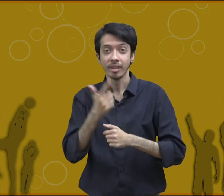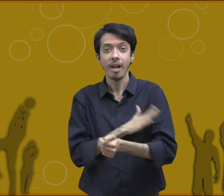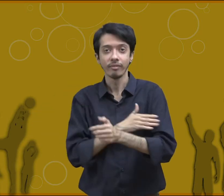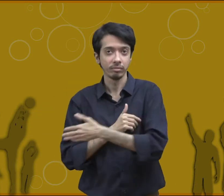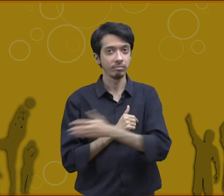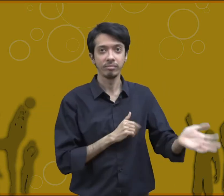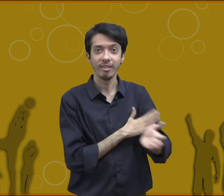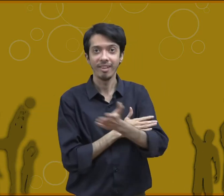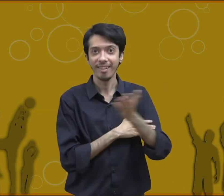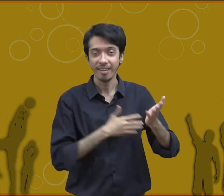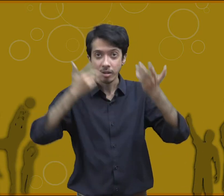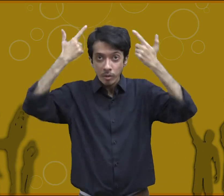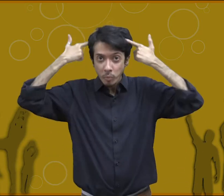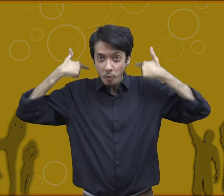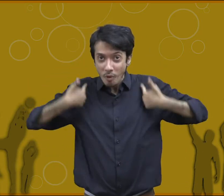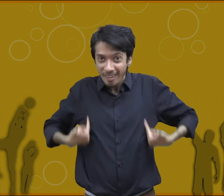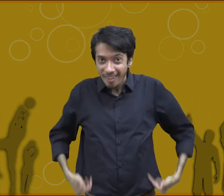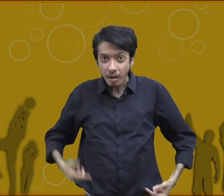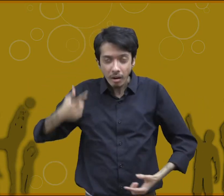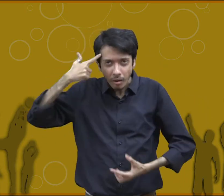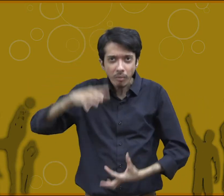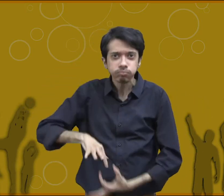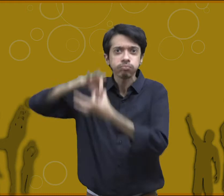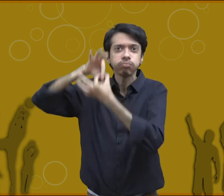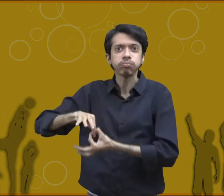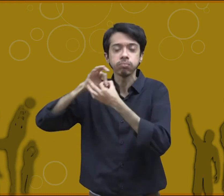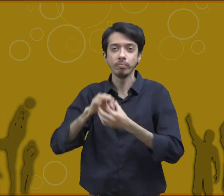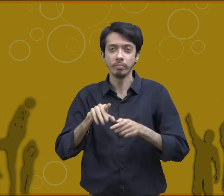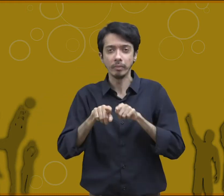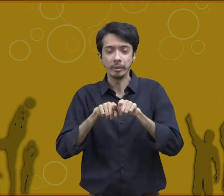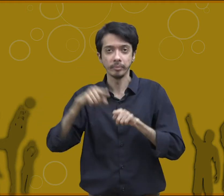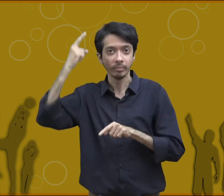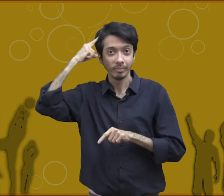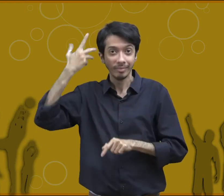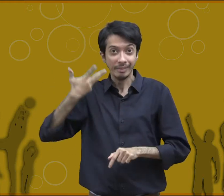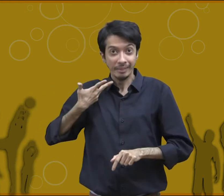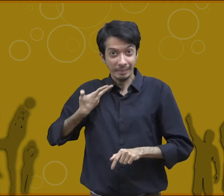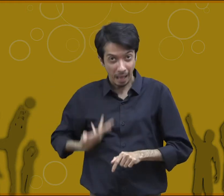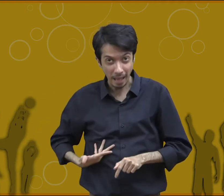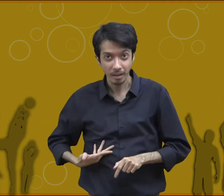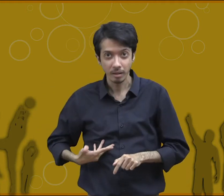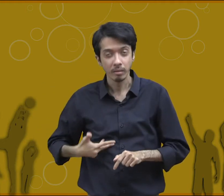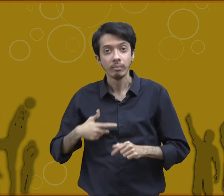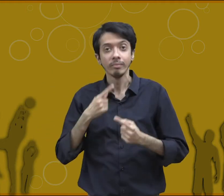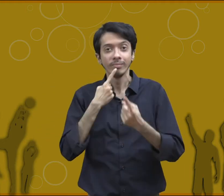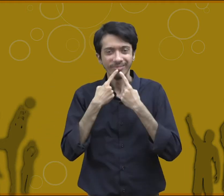and controls all the movements of our body parts if our neuromuscular coordination becomes weak